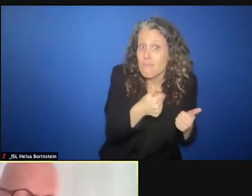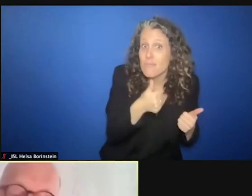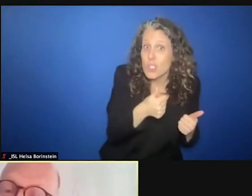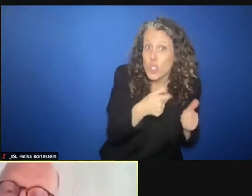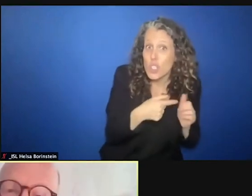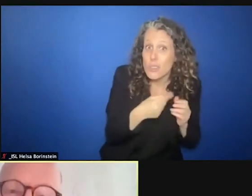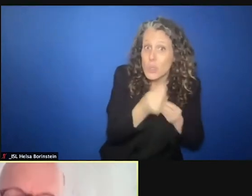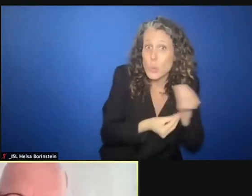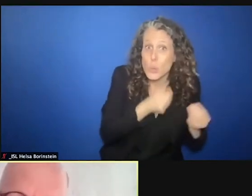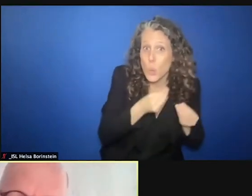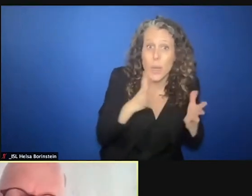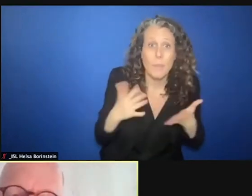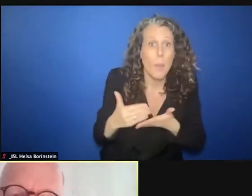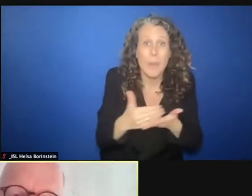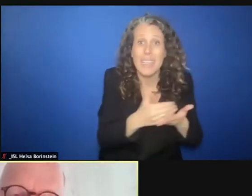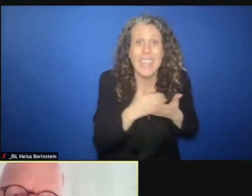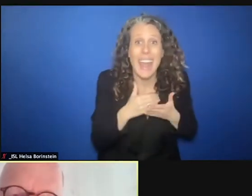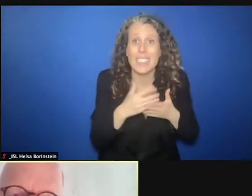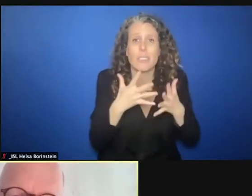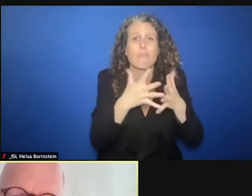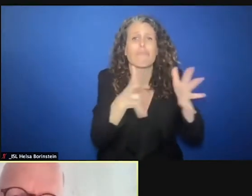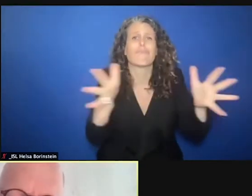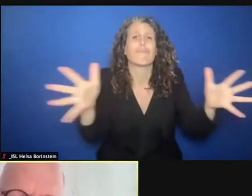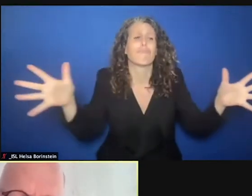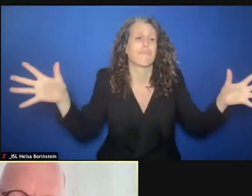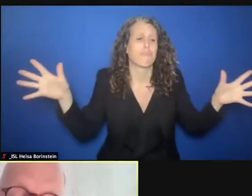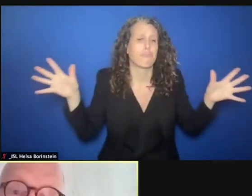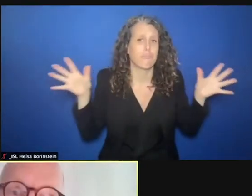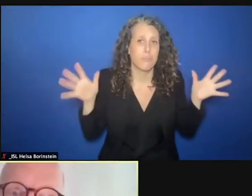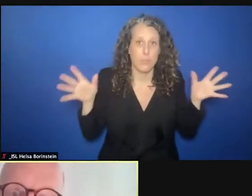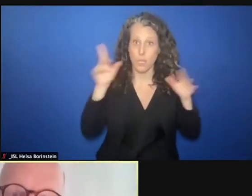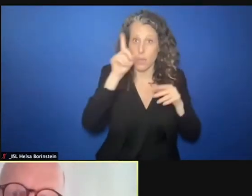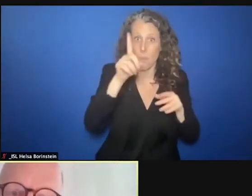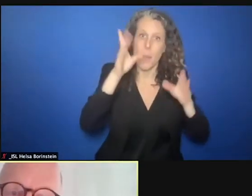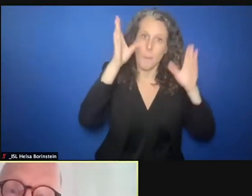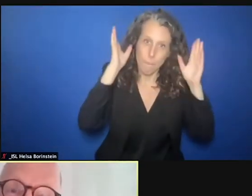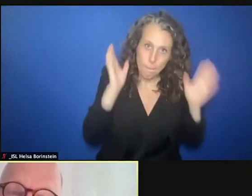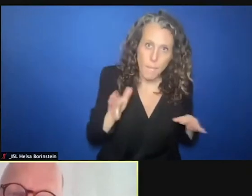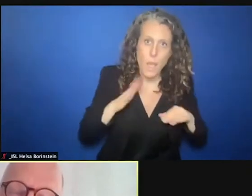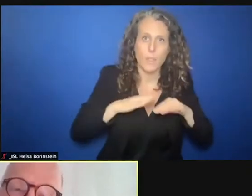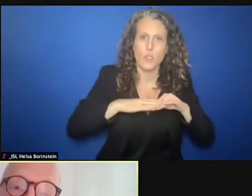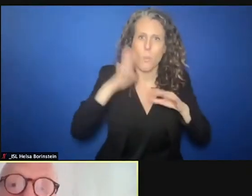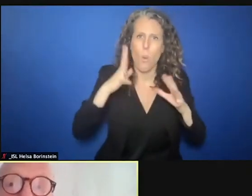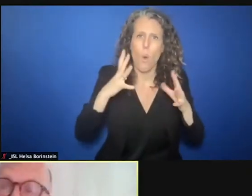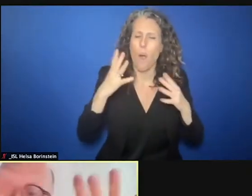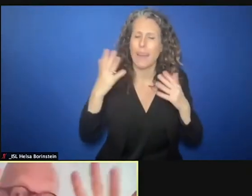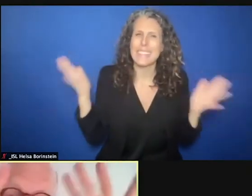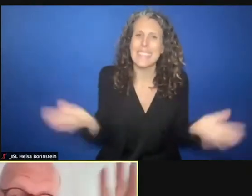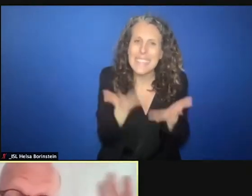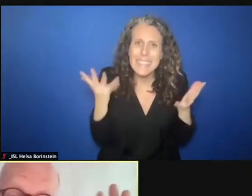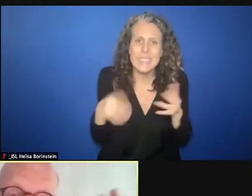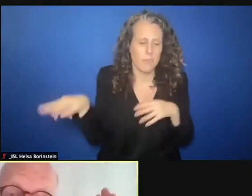protection is so vast. But we need to have it more concrete, more tangible and not fluffy,